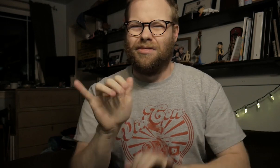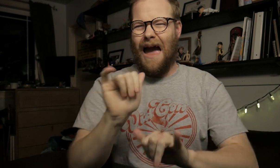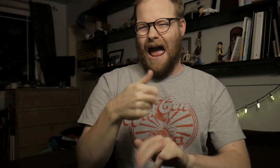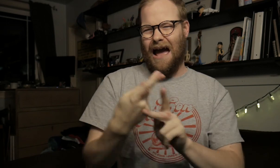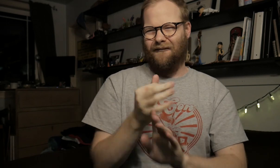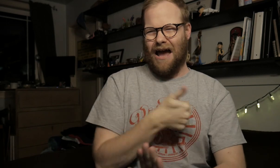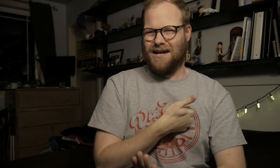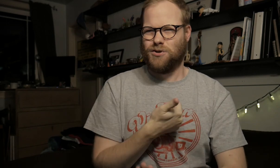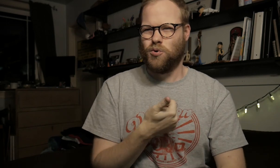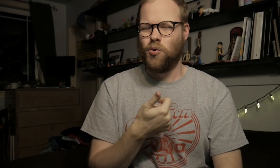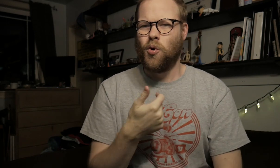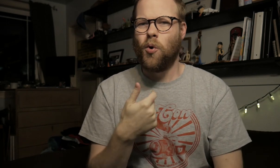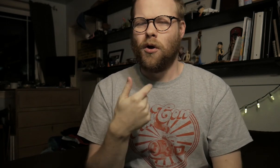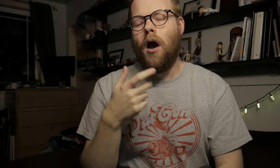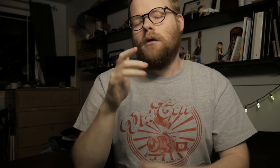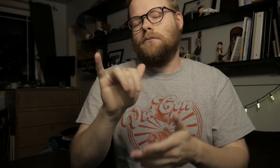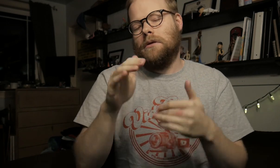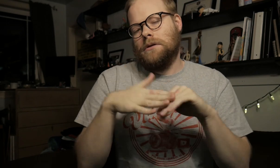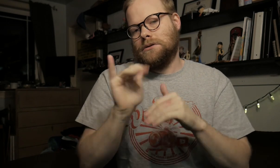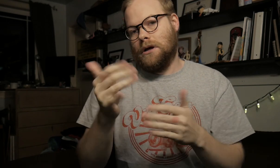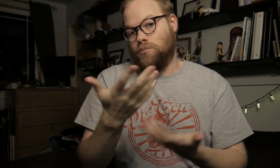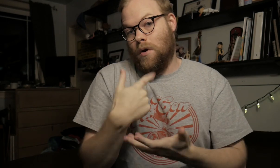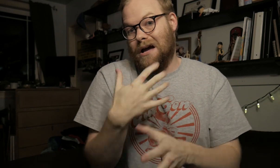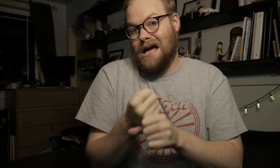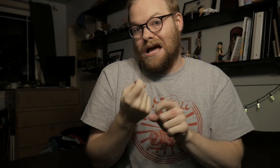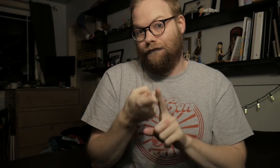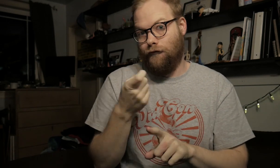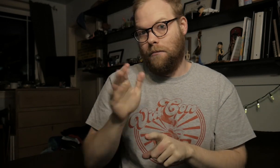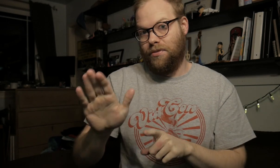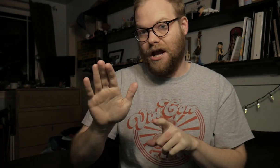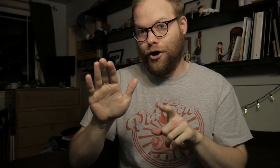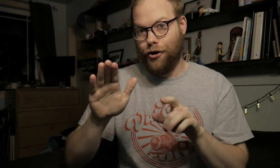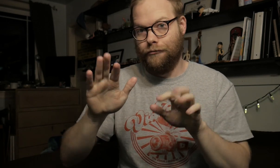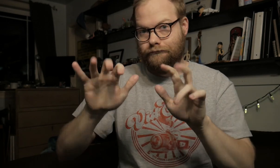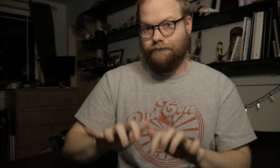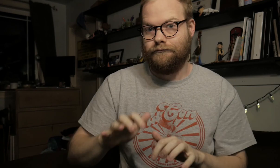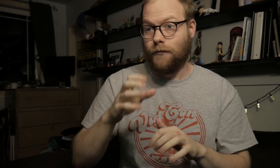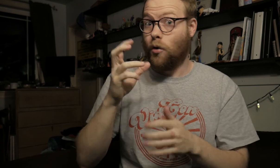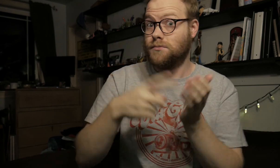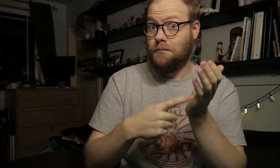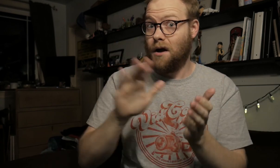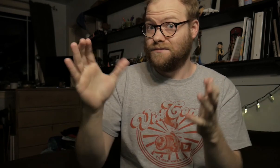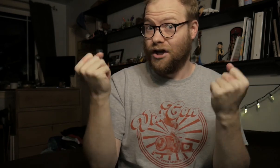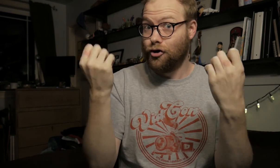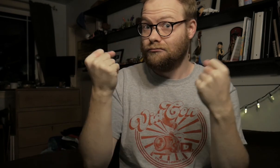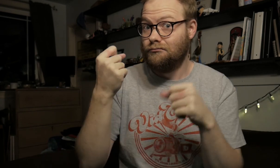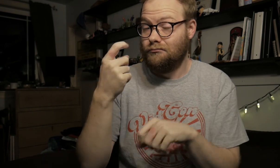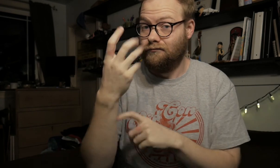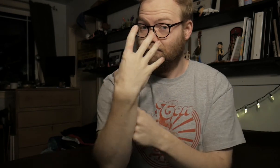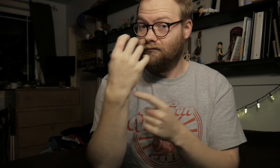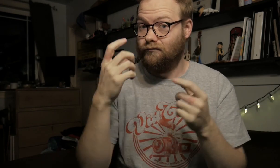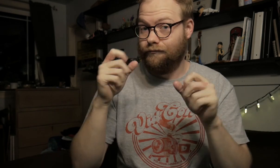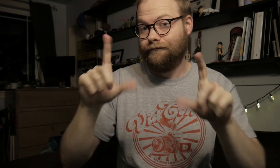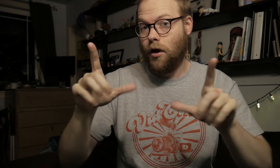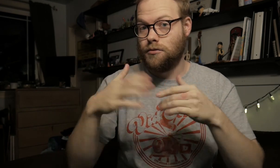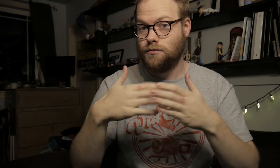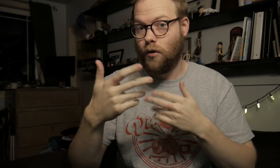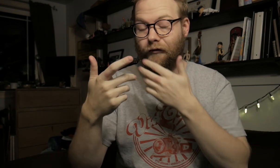That kind of attitude. At least, that's what I get from their comments, sometimes their signed vlogs or whatever.